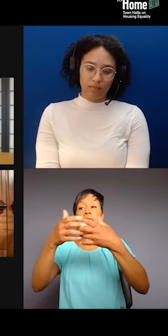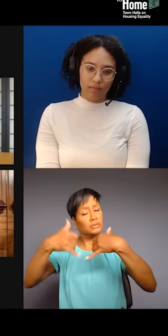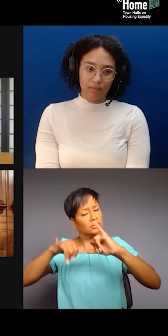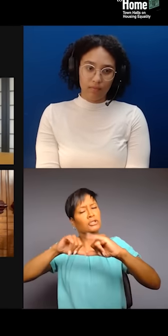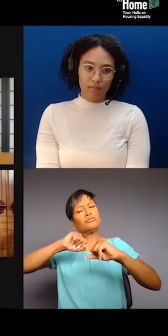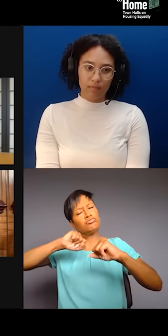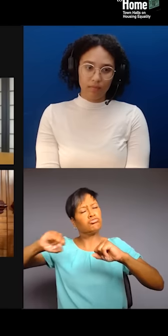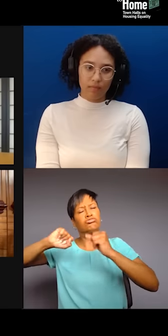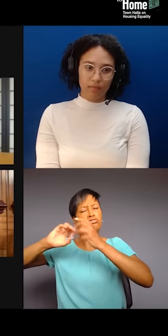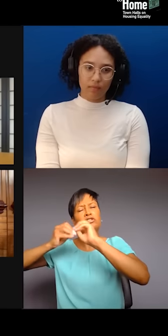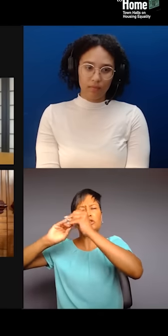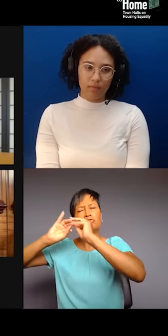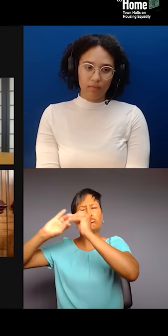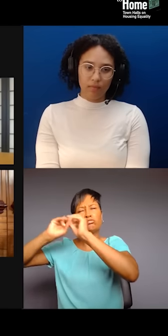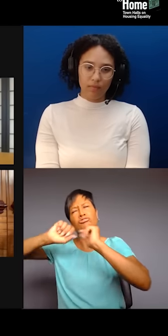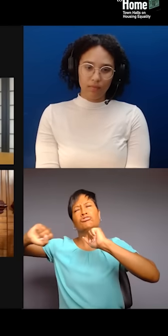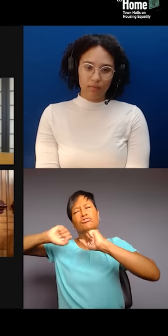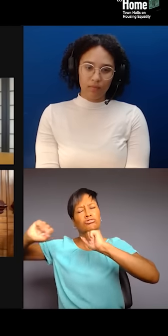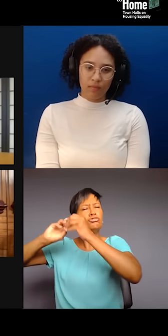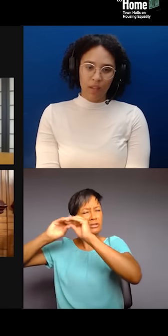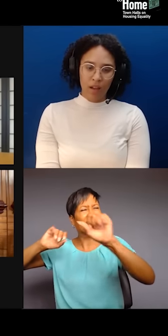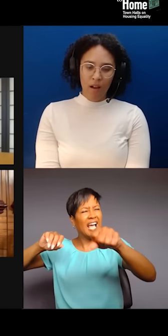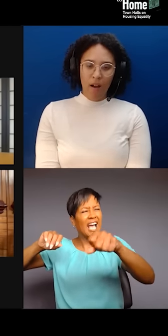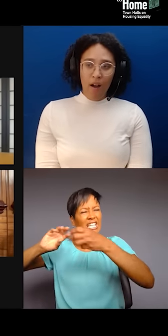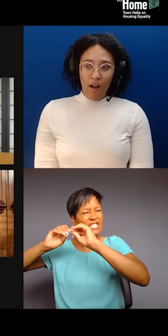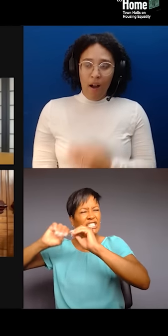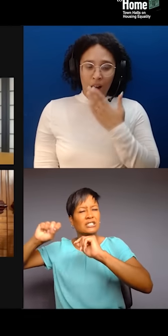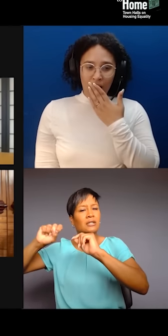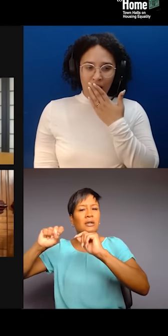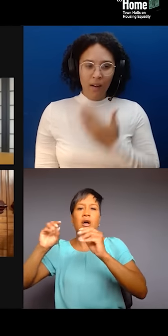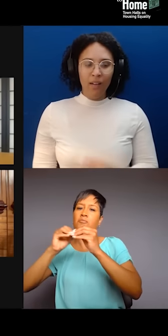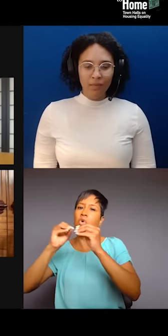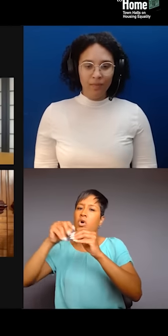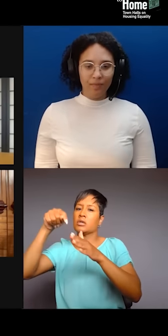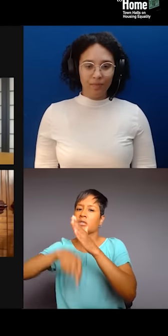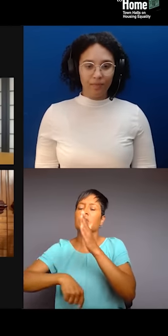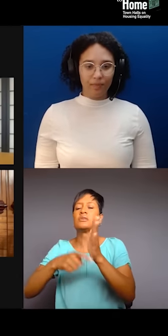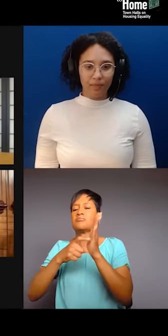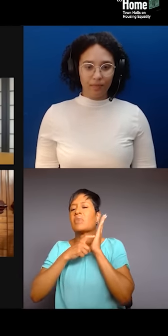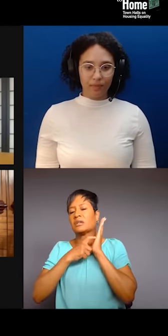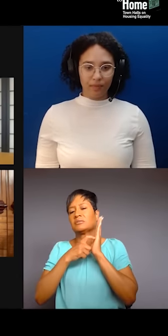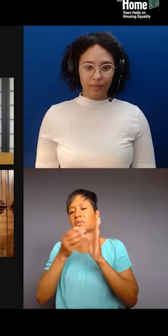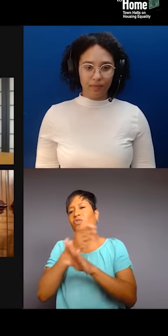but I think there's a lot more that has to happen first before we get to that point. Thank you. Thank you, Najmah. Betty, I want to take this next question to you,